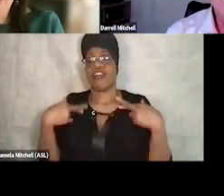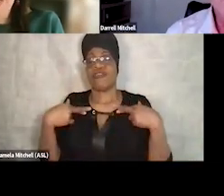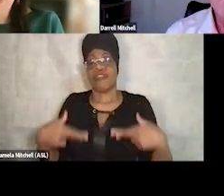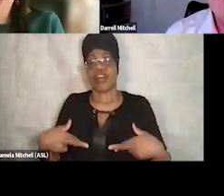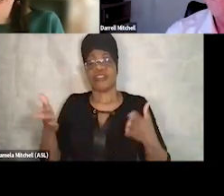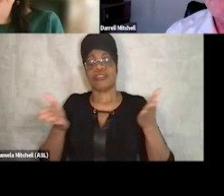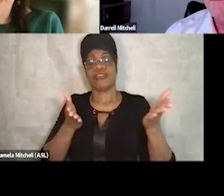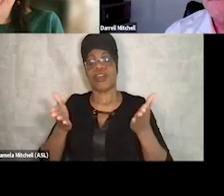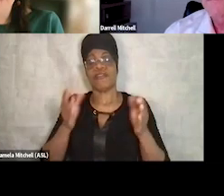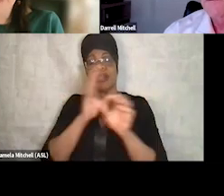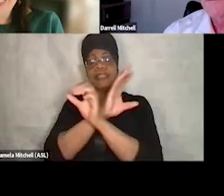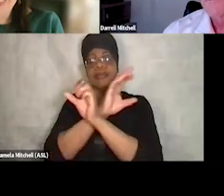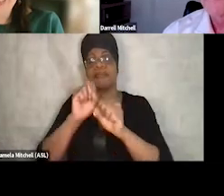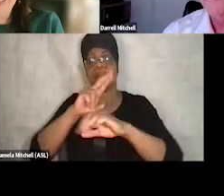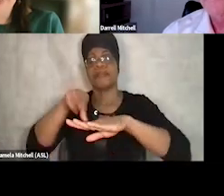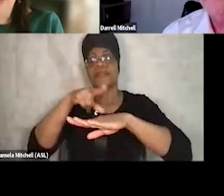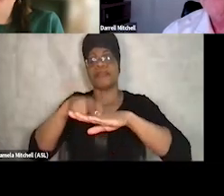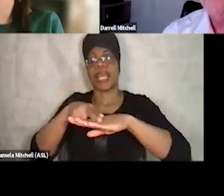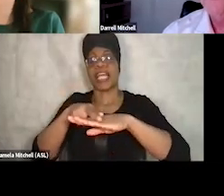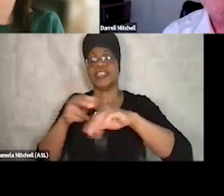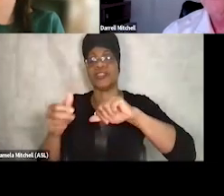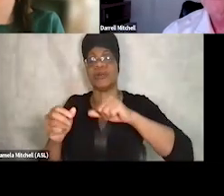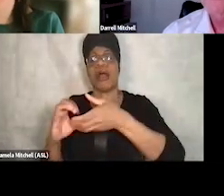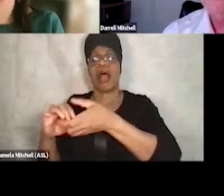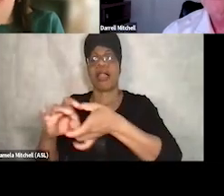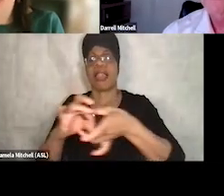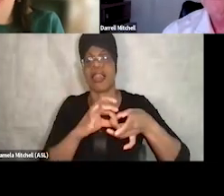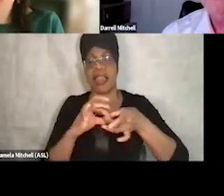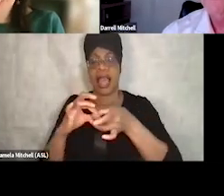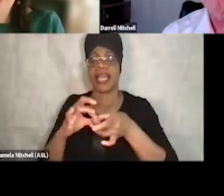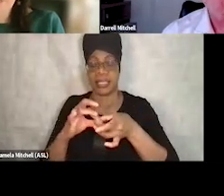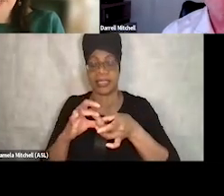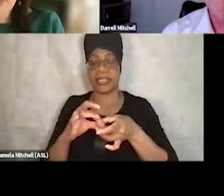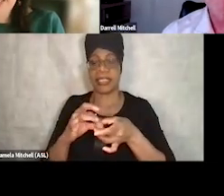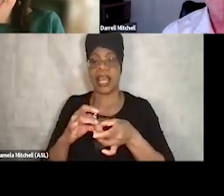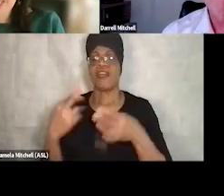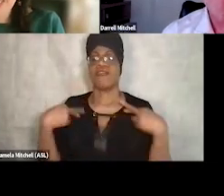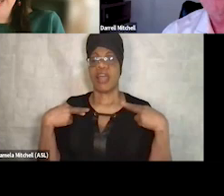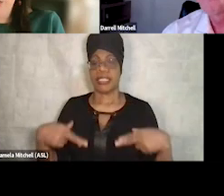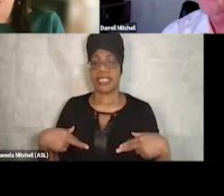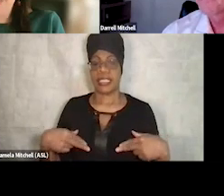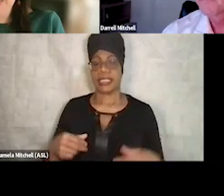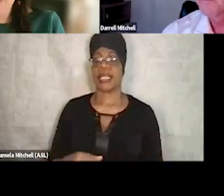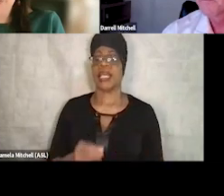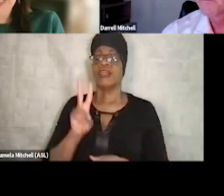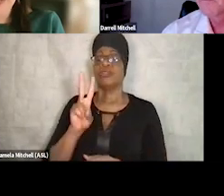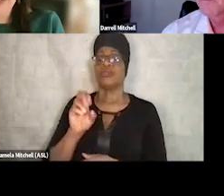of the National Alliance of Recovery Residences, also referred to as NARR. In 2017, Darrell was instrumental